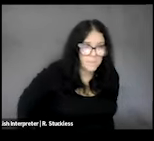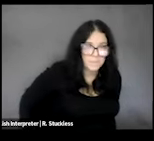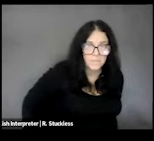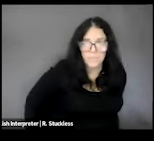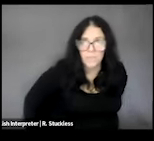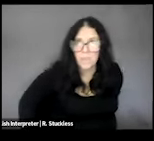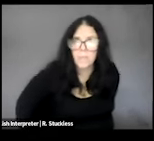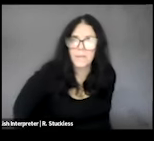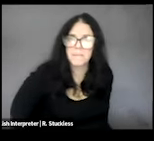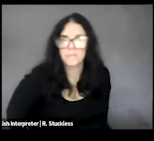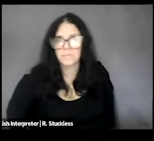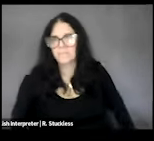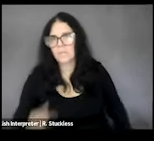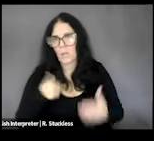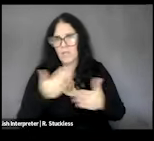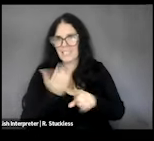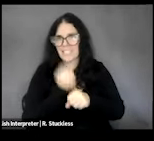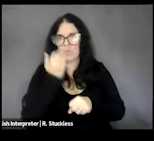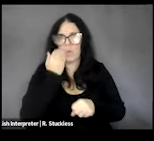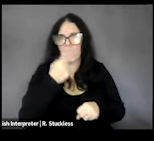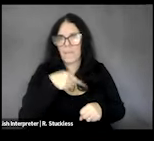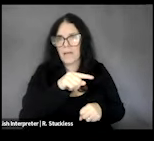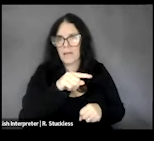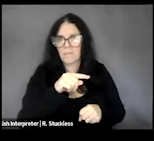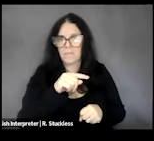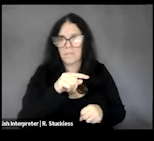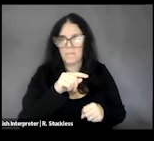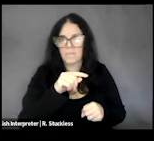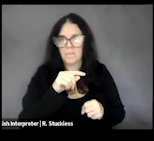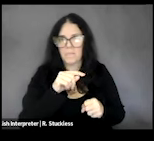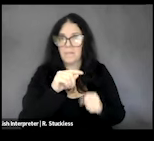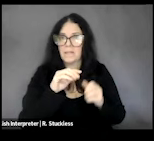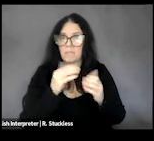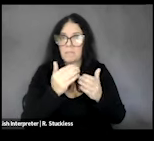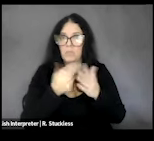know the panelists before we begin our afternoon together starting with our first panelist, Robyn